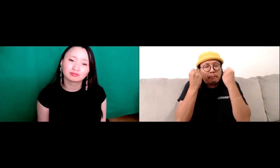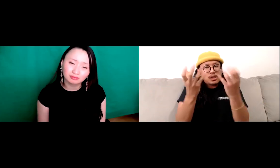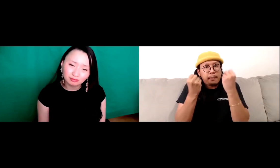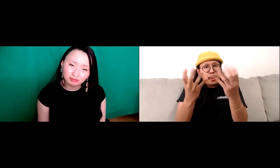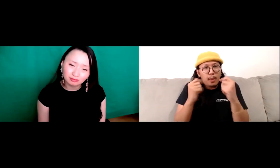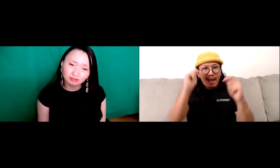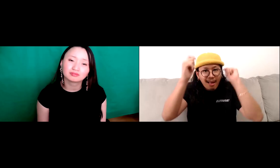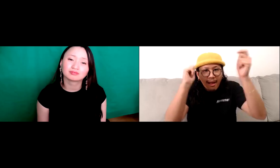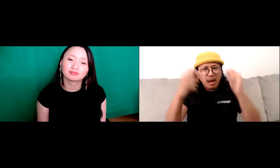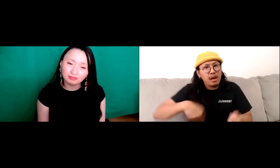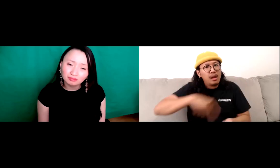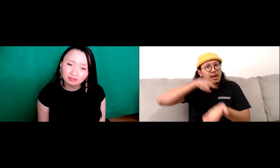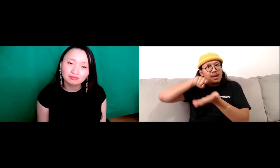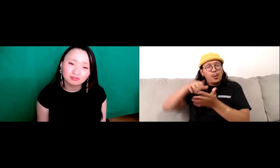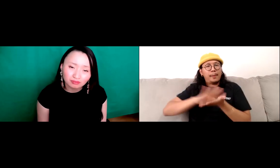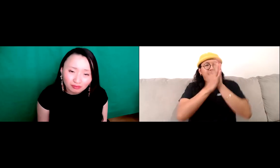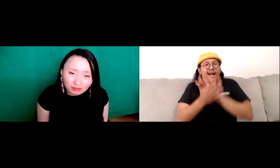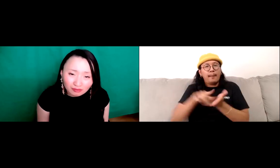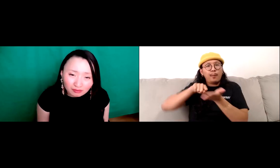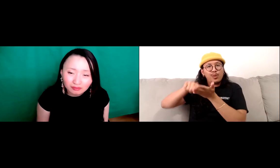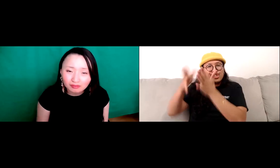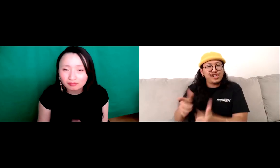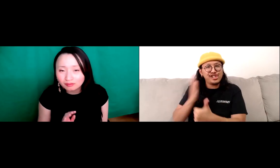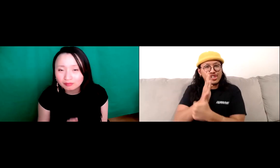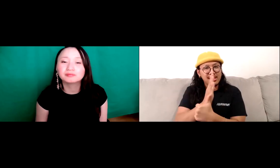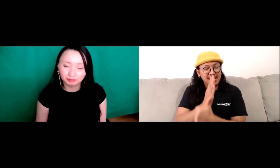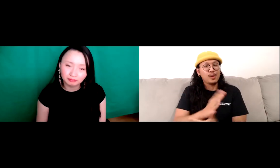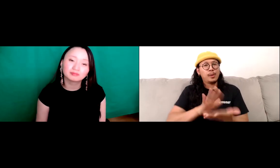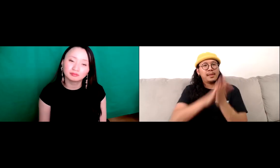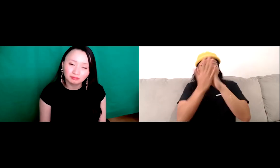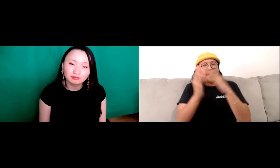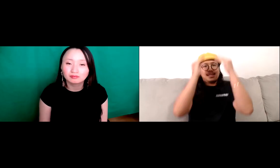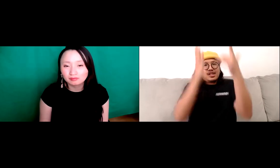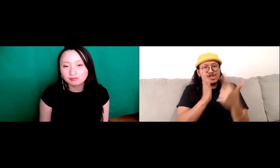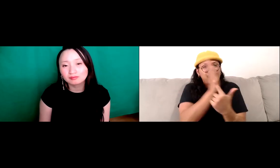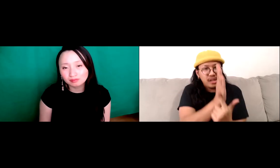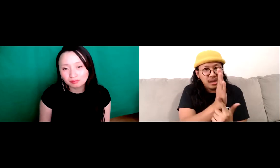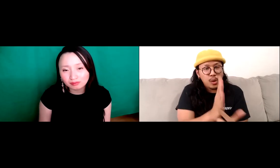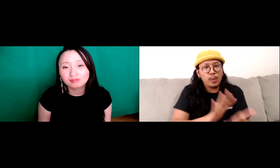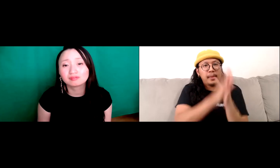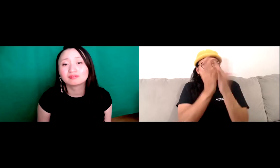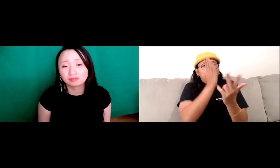the pressure, you know, teachers already have a lot of different hats that they have to wear and there's a lot of different things that they have to do.